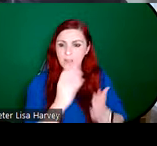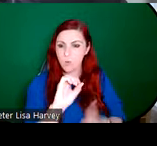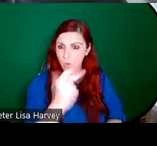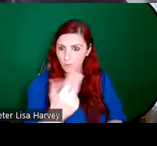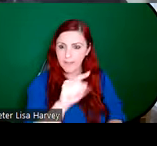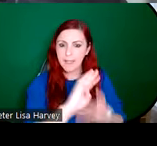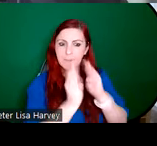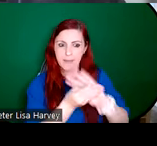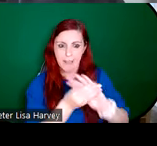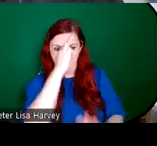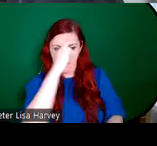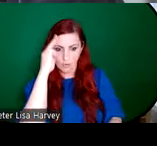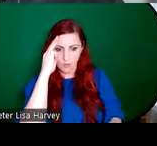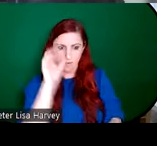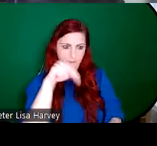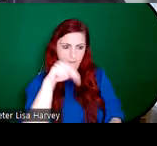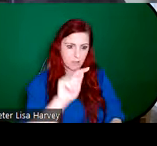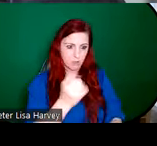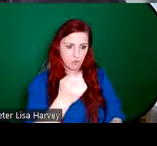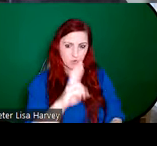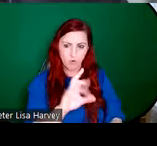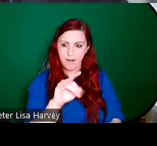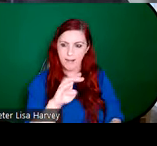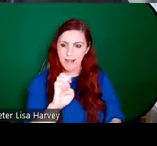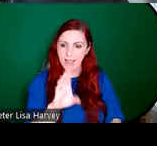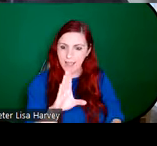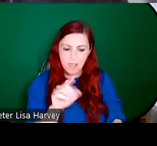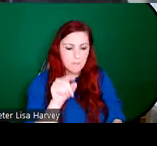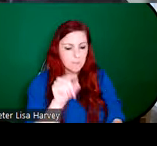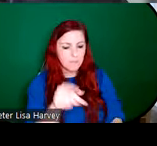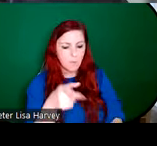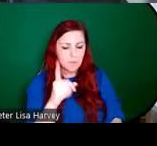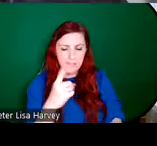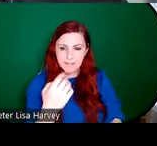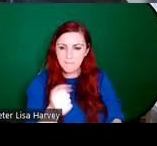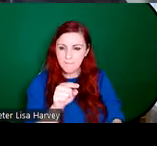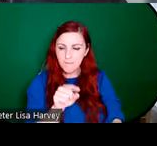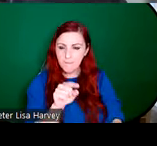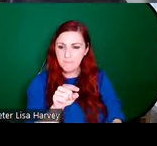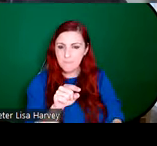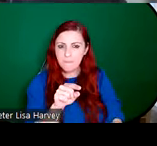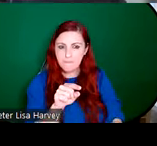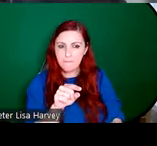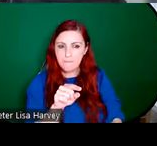An Túr Ghloine. And we get, we do get a sense that his mentor Christopher Wall